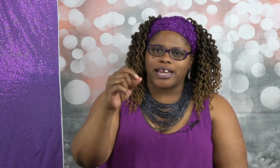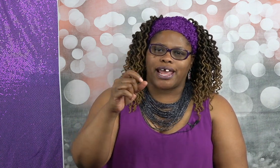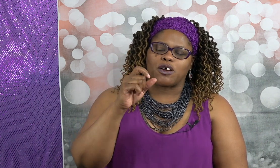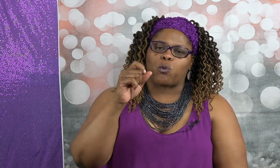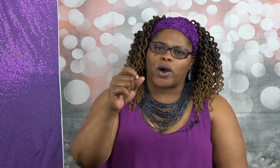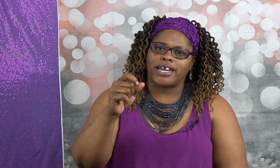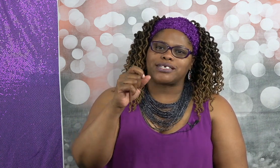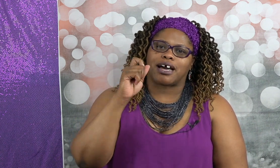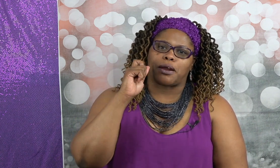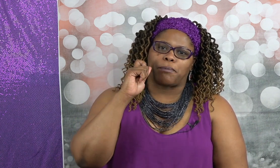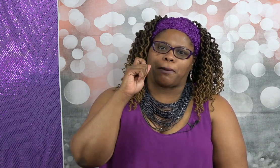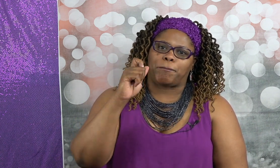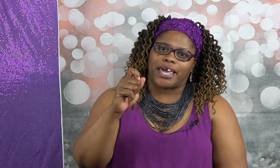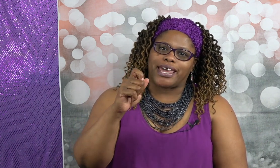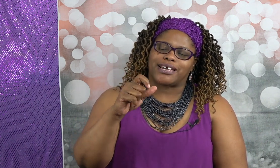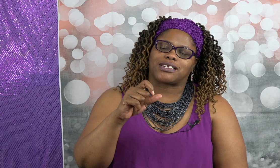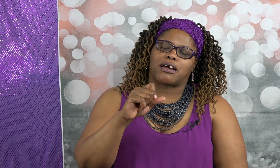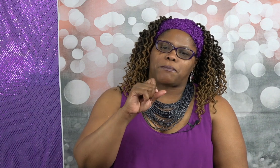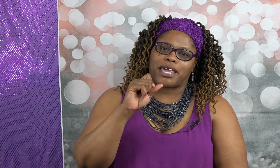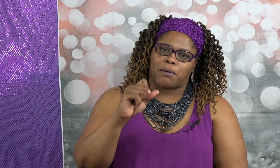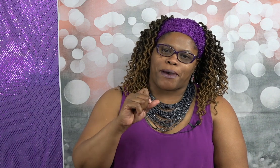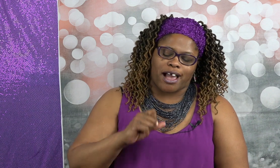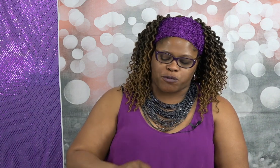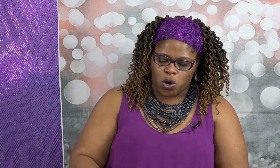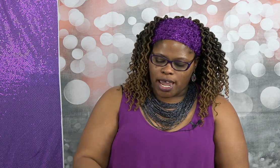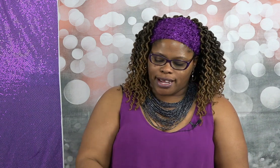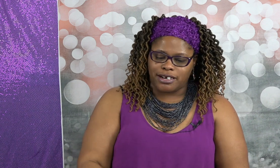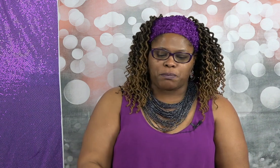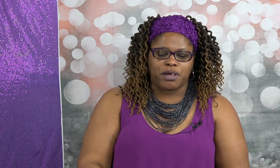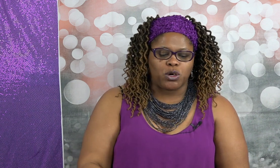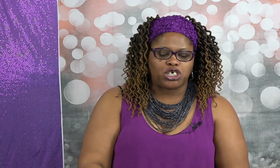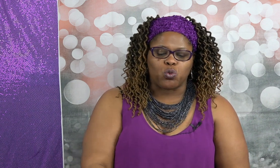and the win is gonna be big it's gonna be impactful and it'll be what you